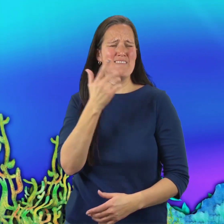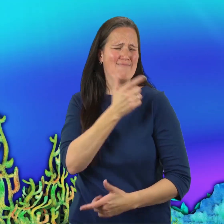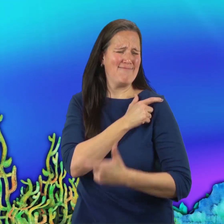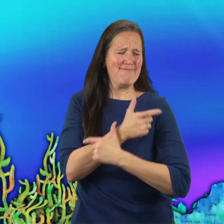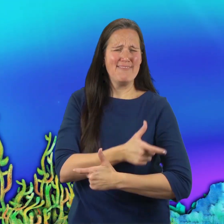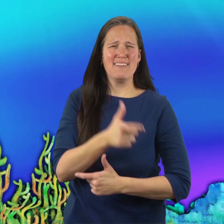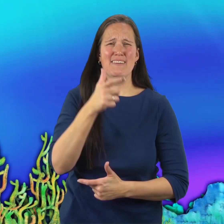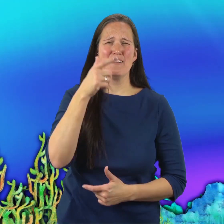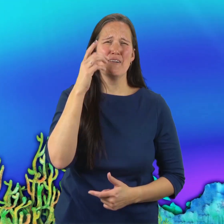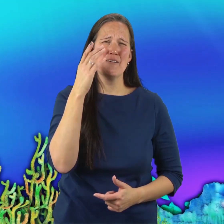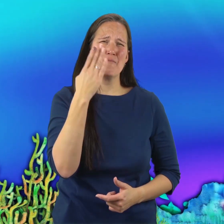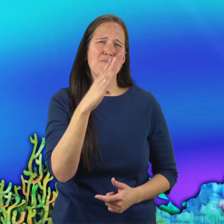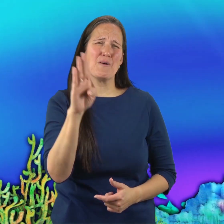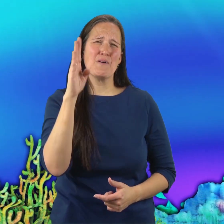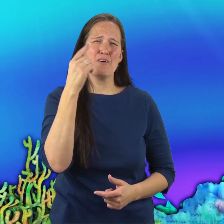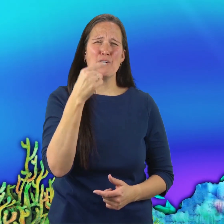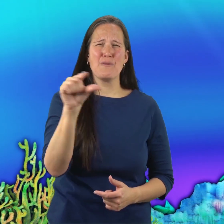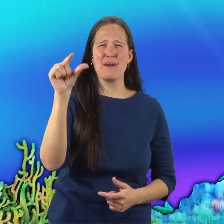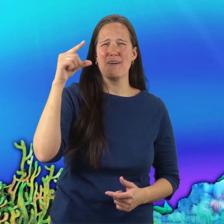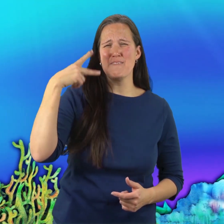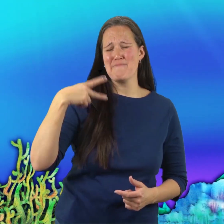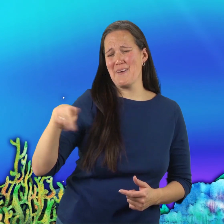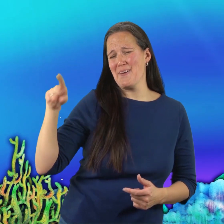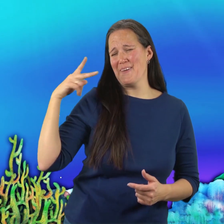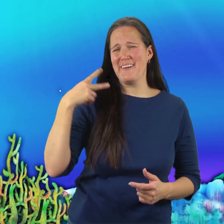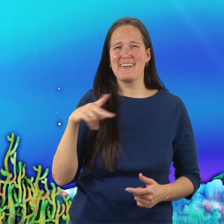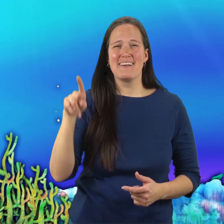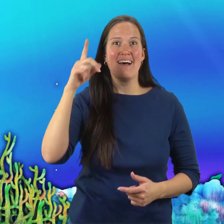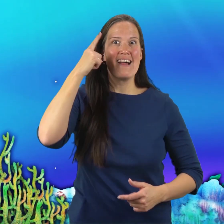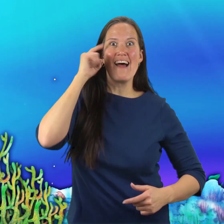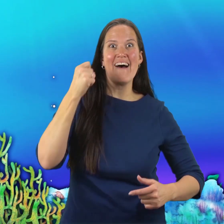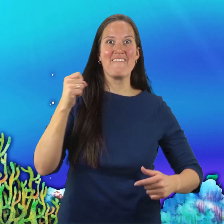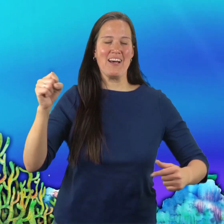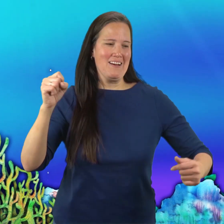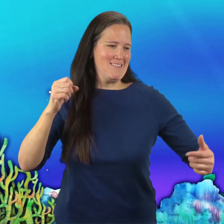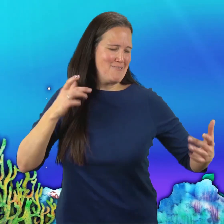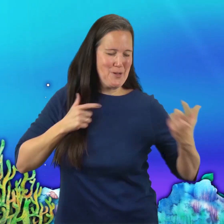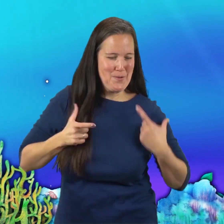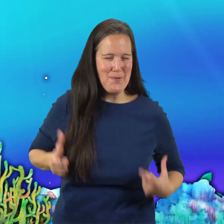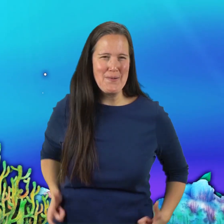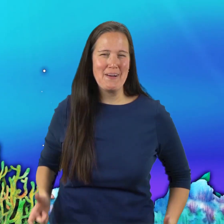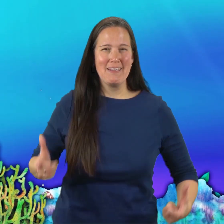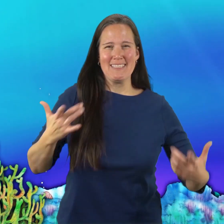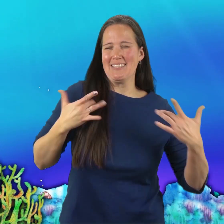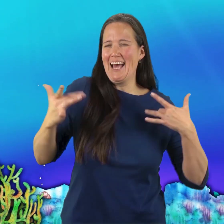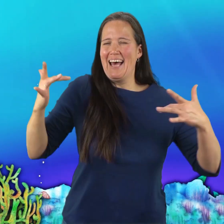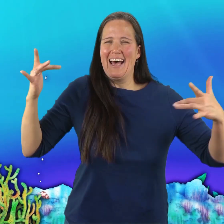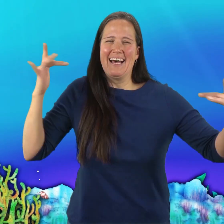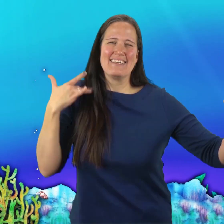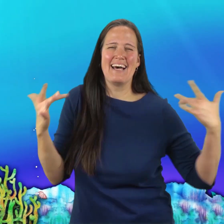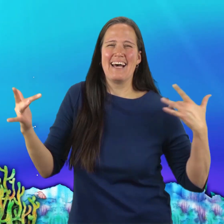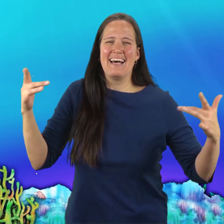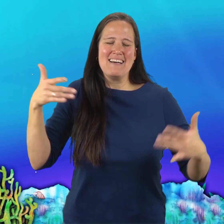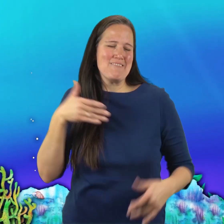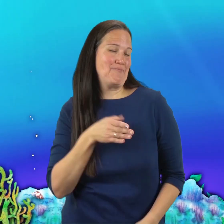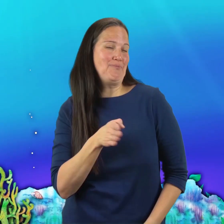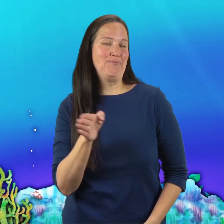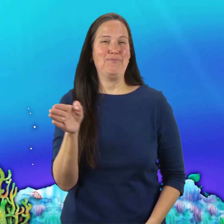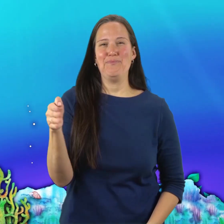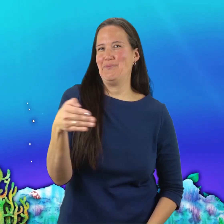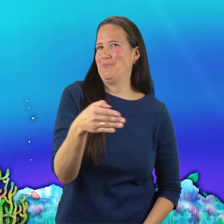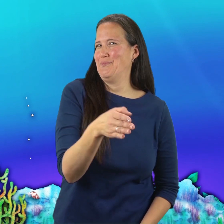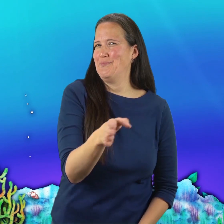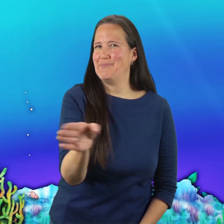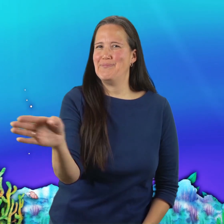His scales were every shade of blue and green and purple, with sparkling silver scales among them.